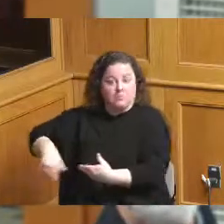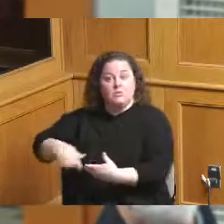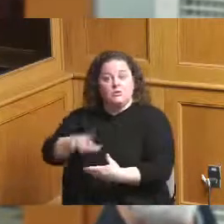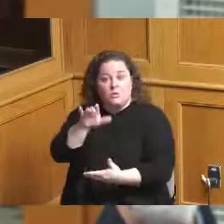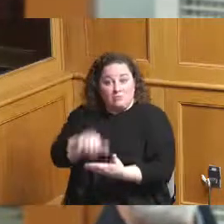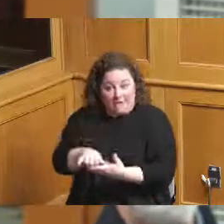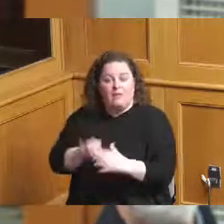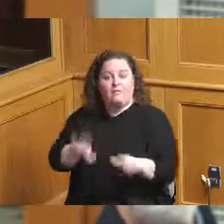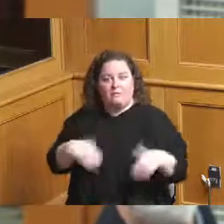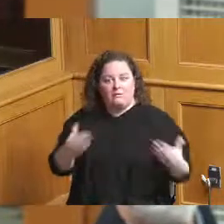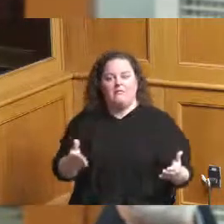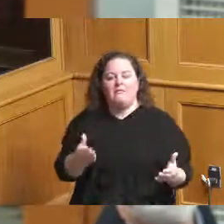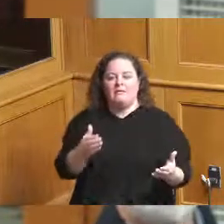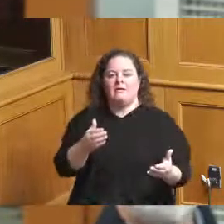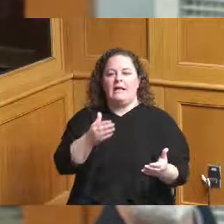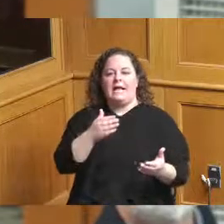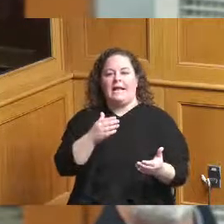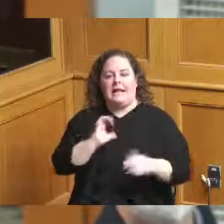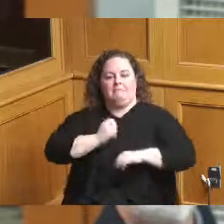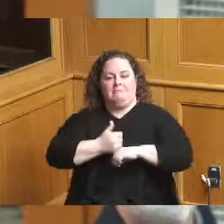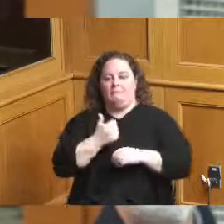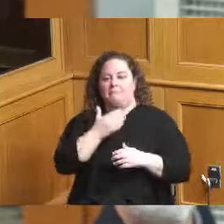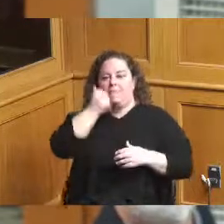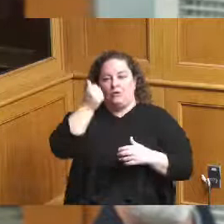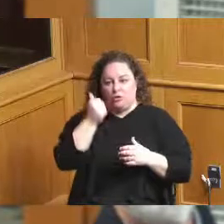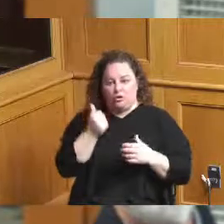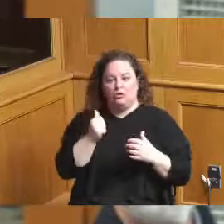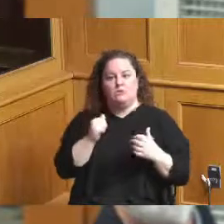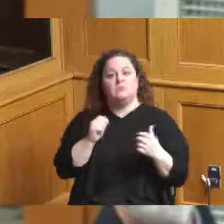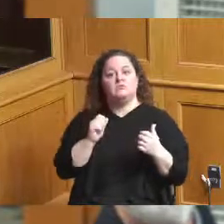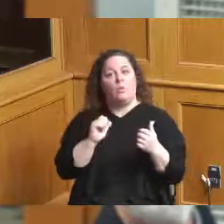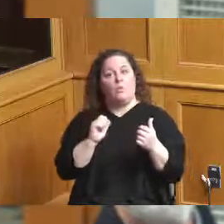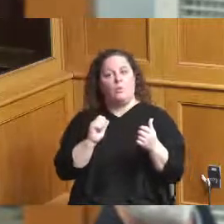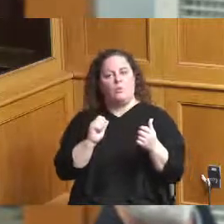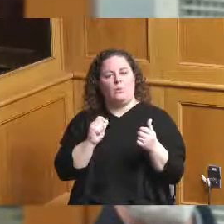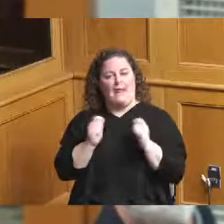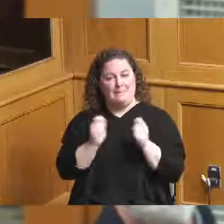against a really inferior product but at a very low price point and so it's this actually